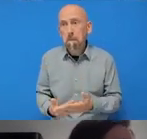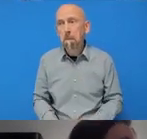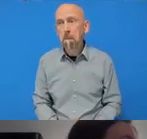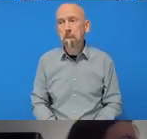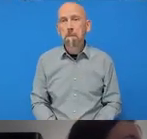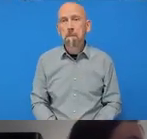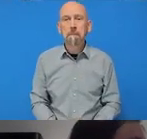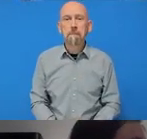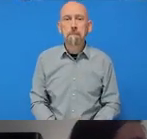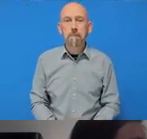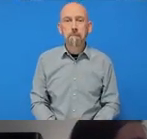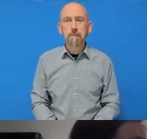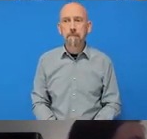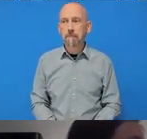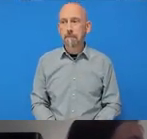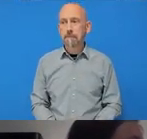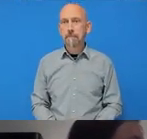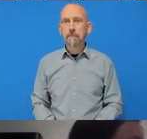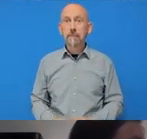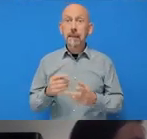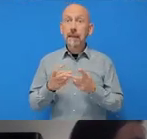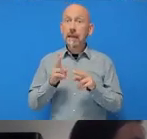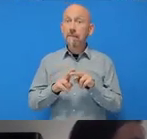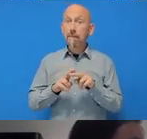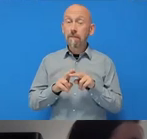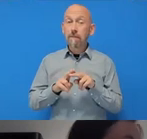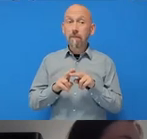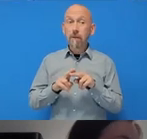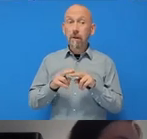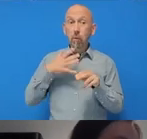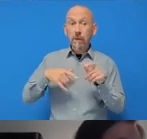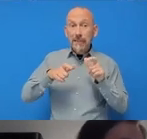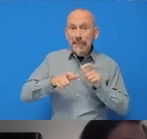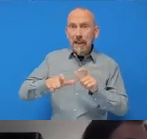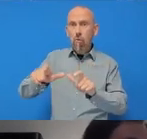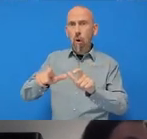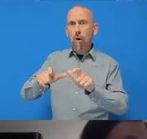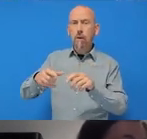And yeah anyone- if you want to carry on with the exercises and finish your pull requests, I'll definitely look at